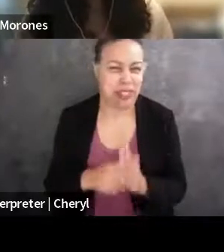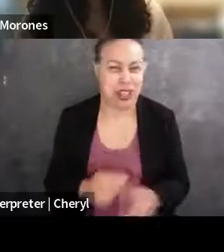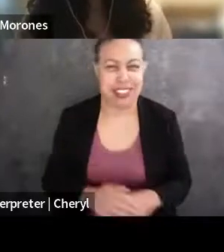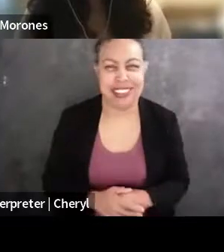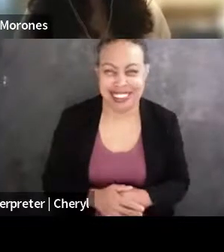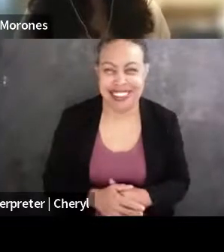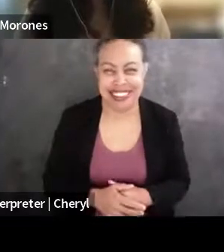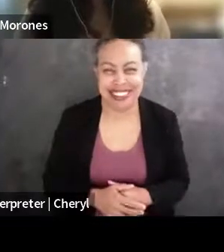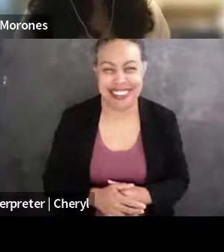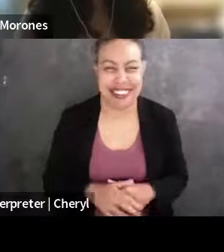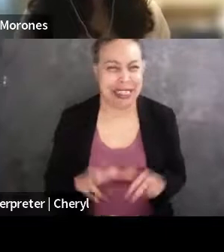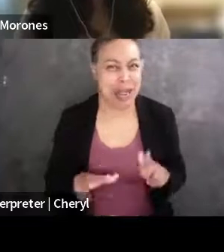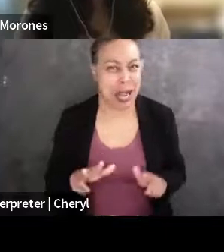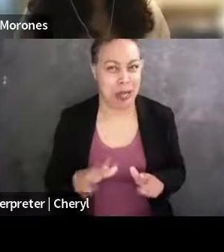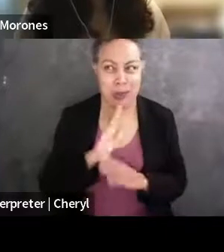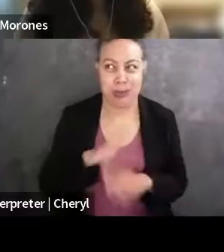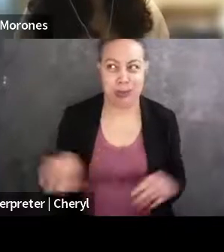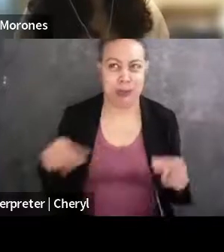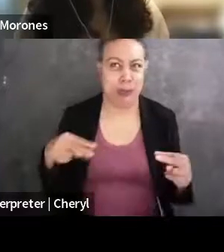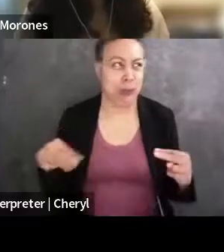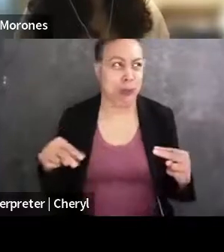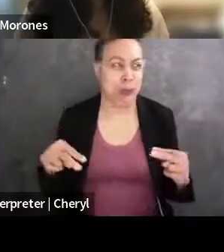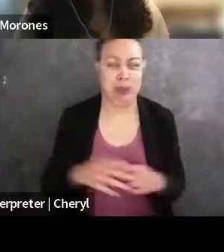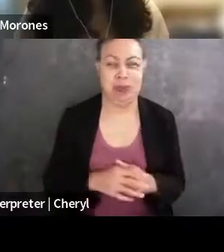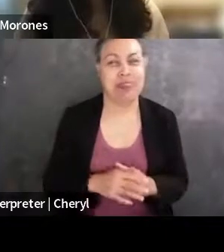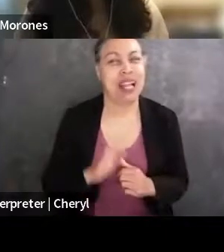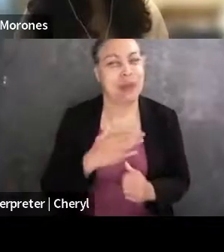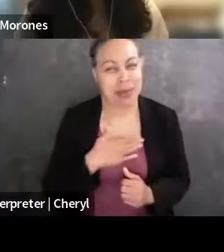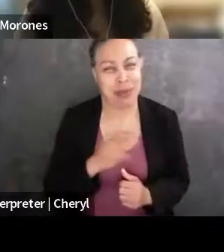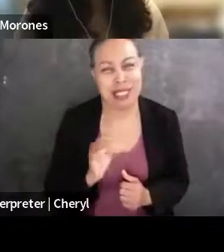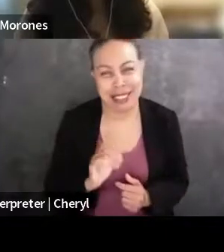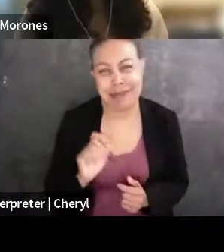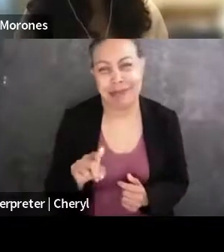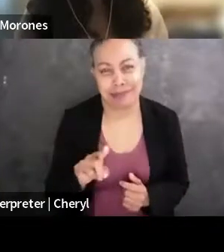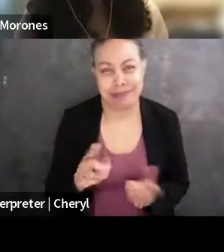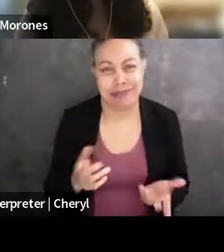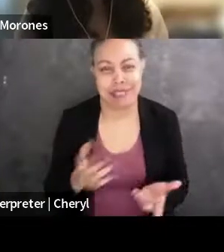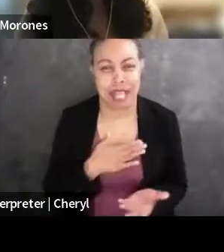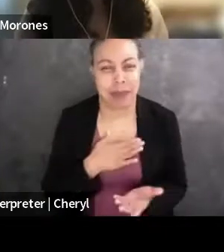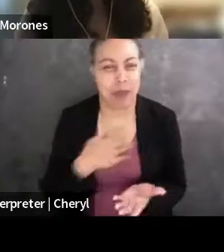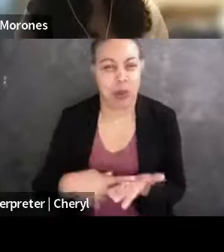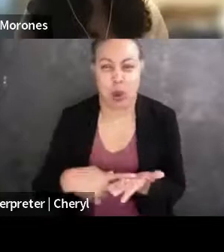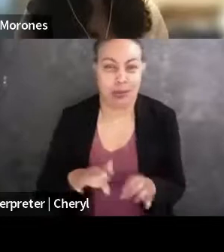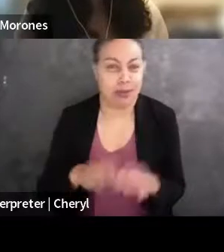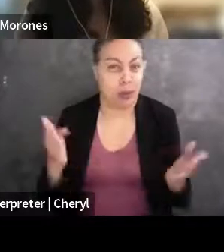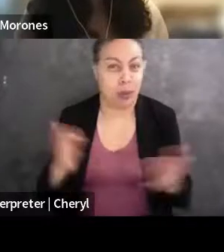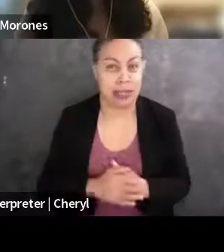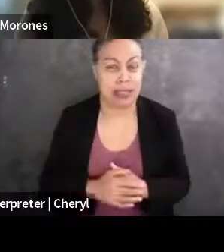But yes, I'm so glad that this is a question, I'm so glad we're talking about it because I think, I mean, I think this is, in law generally, but I also,